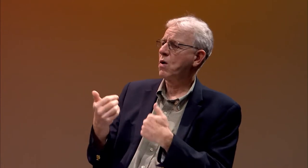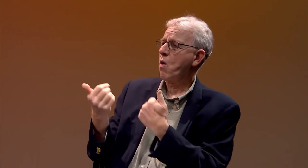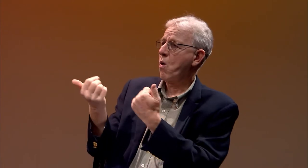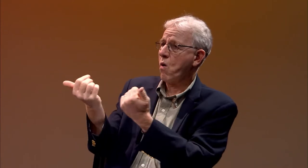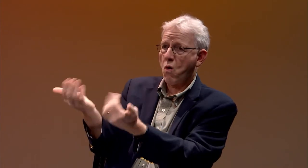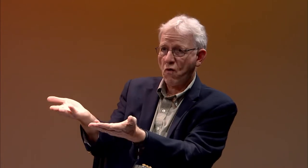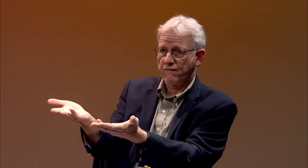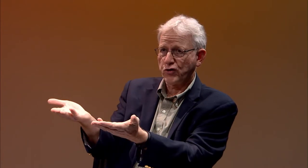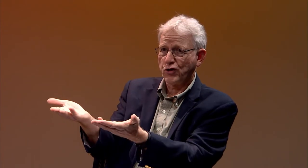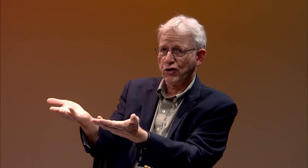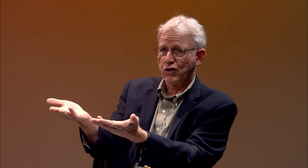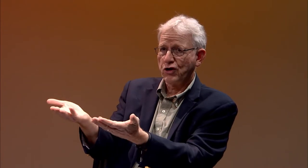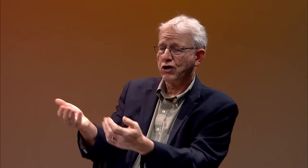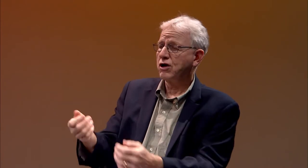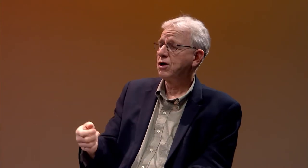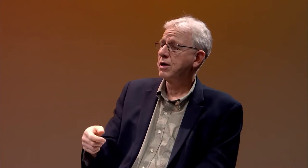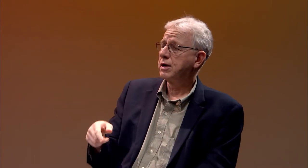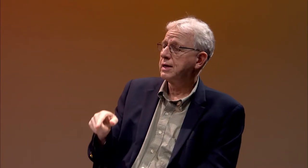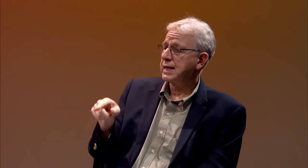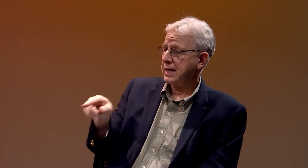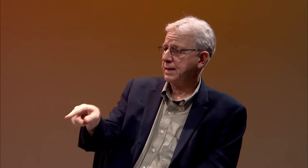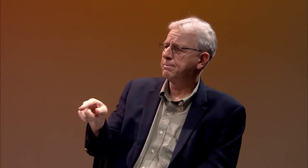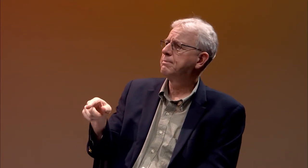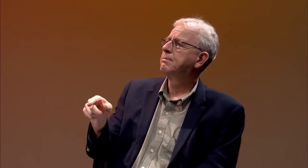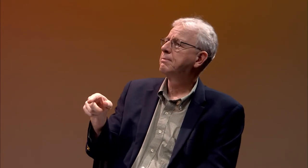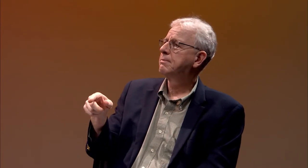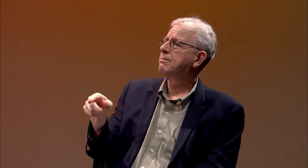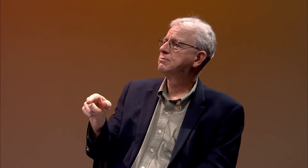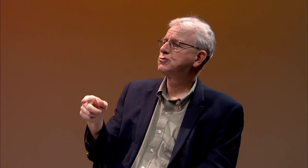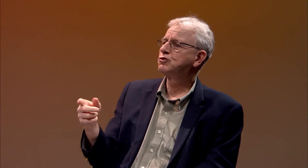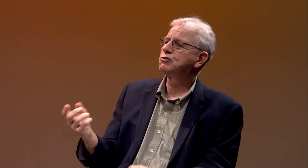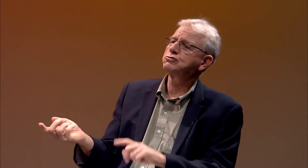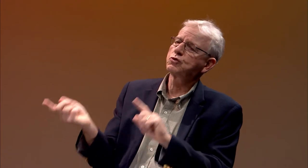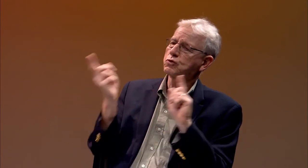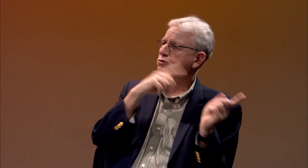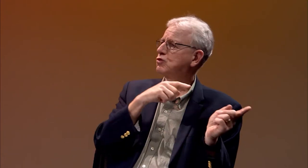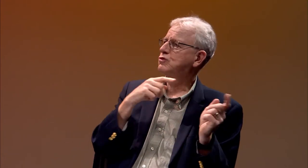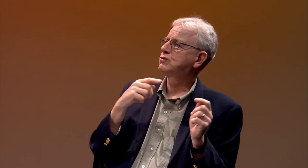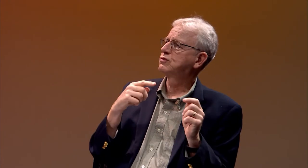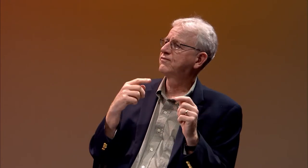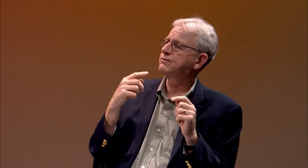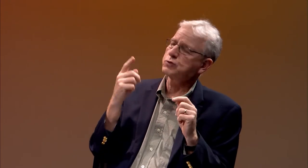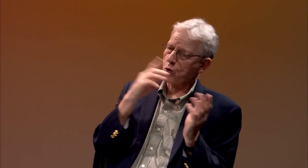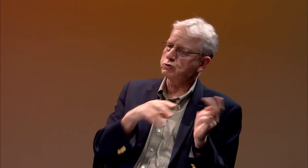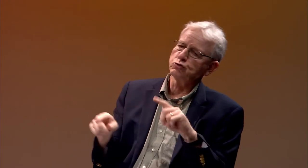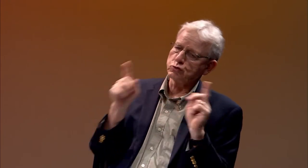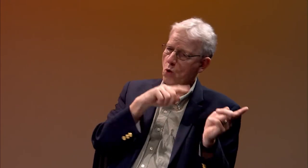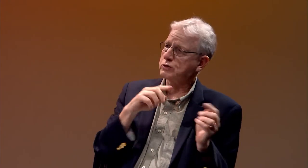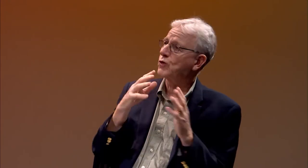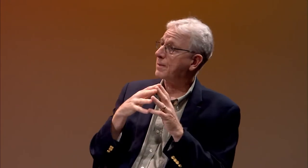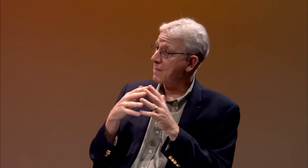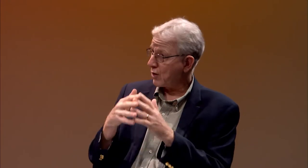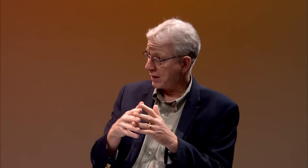Gallaudet was intrigued by Laurent Clerc's approach to teaching the deaf.